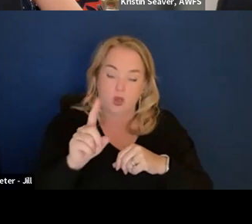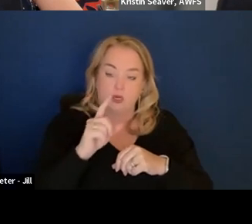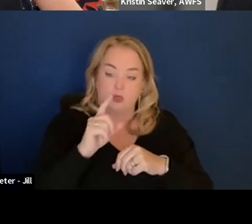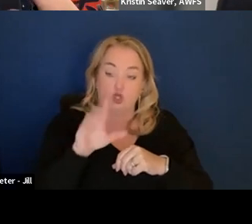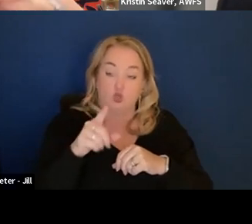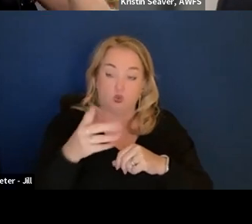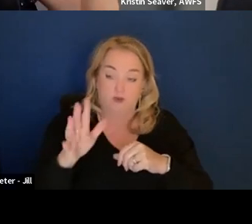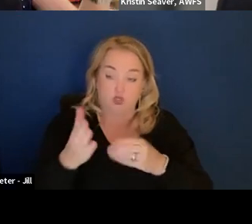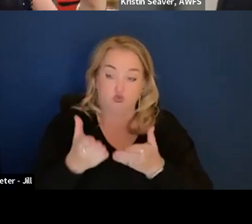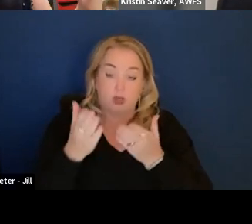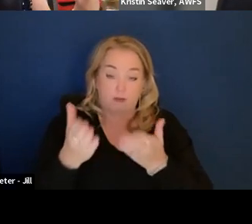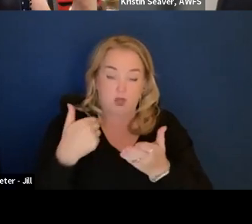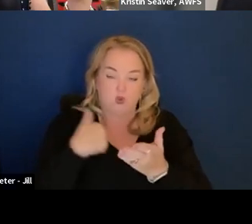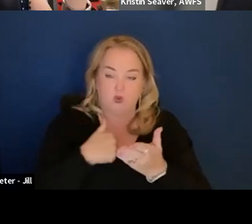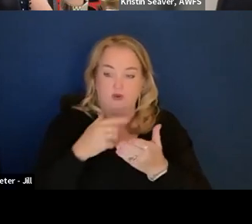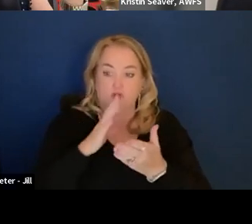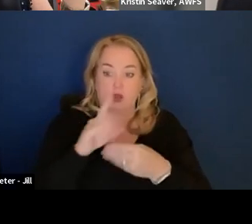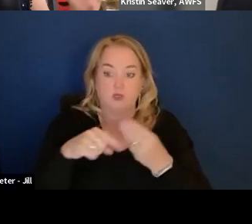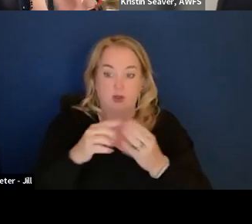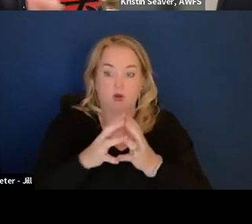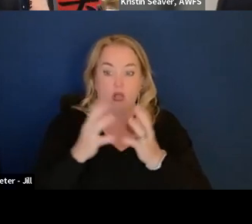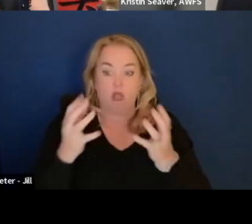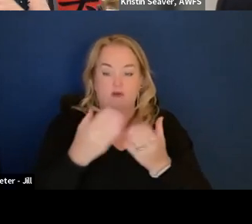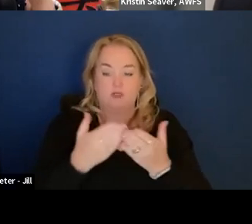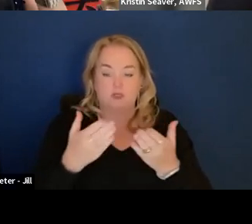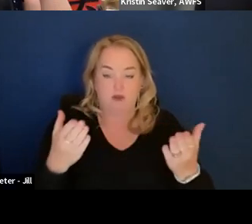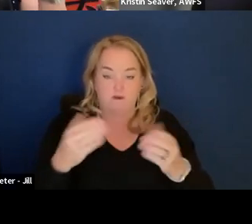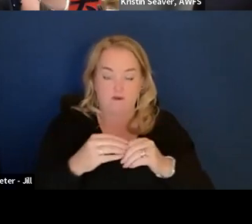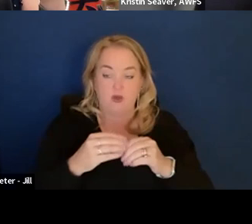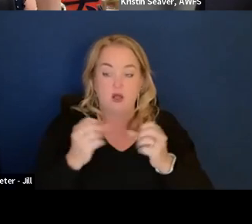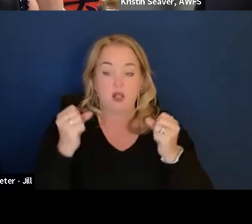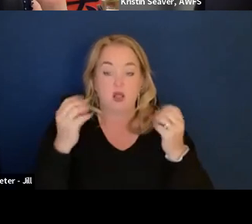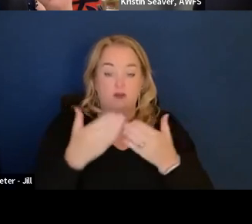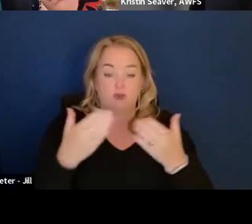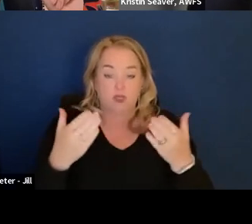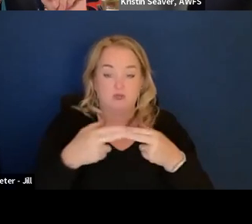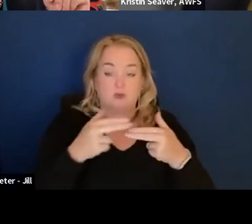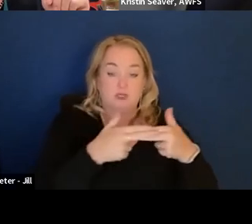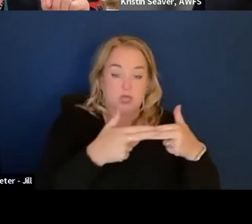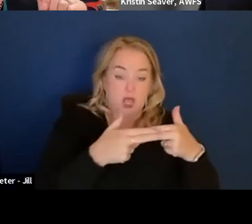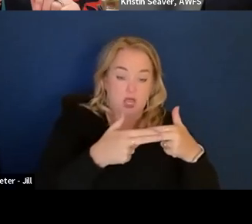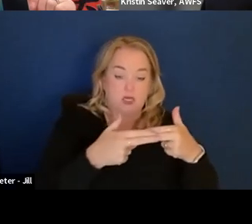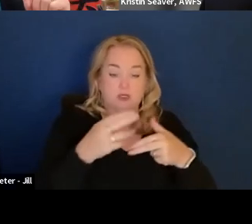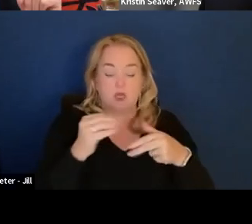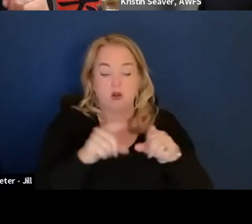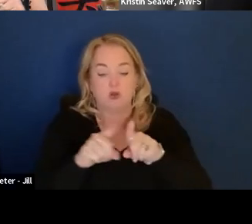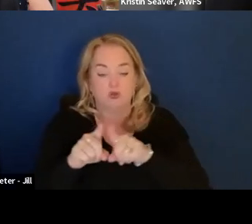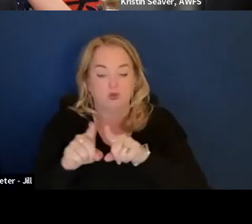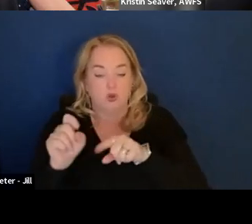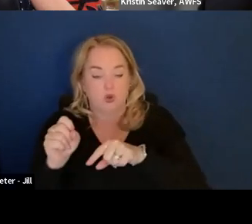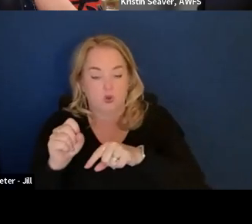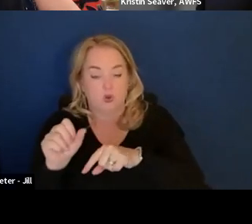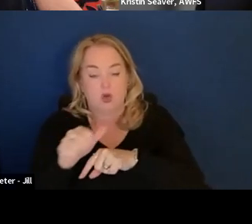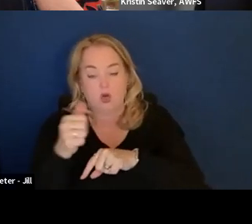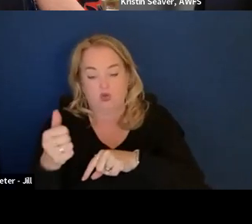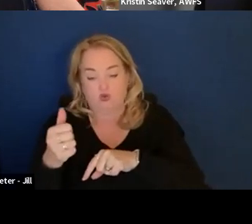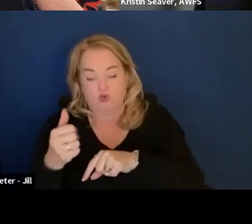that you would advocate for to advance sustainability in Federal acquisition?